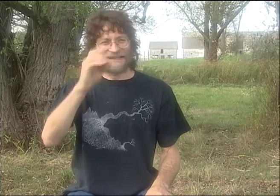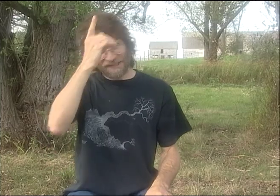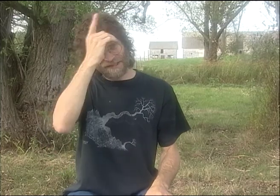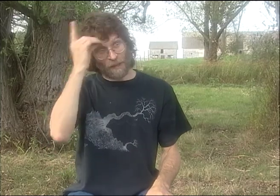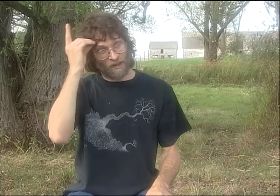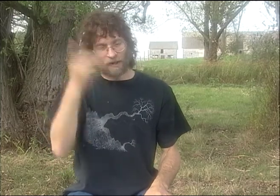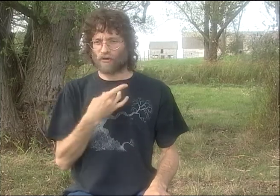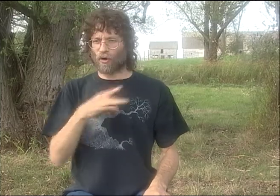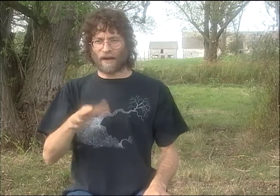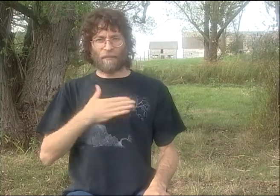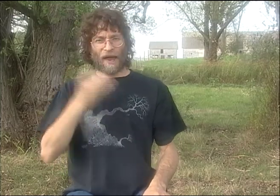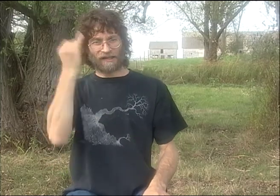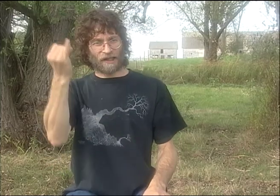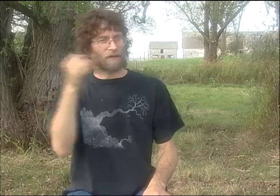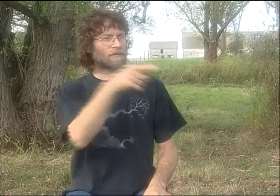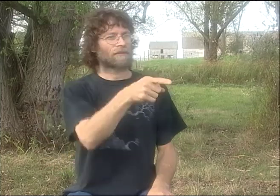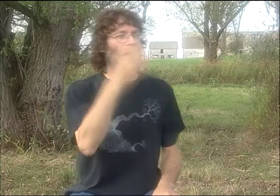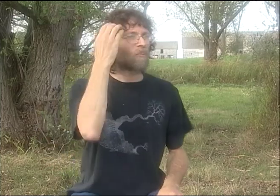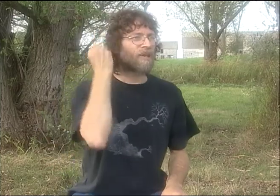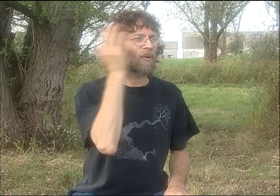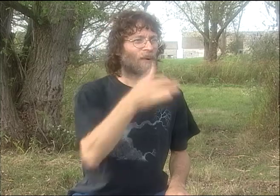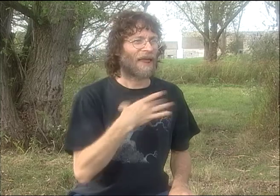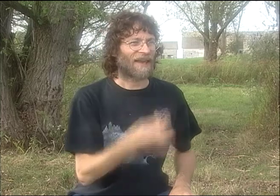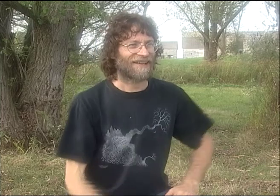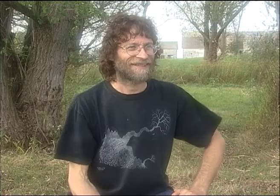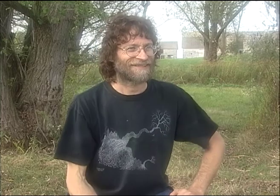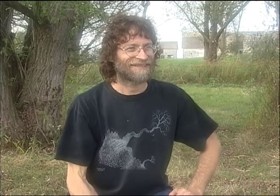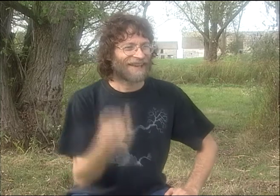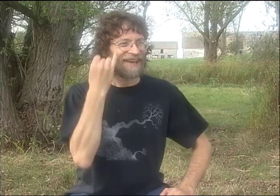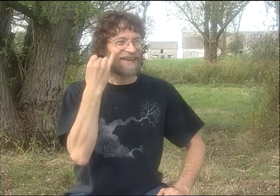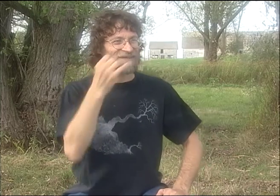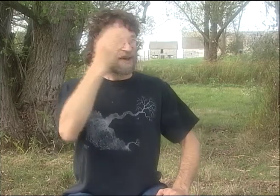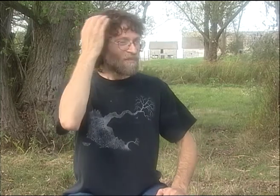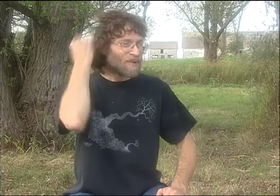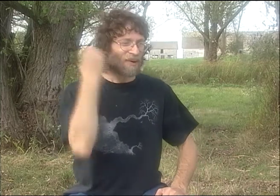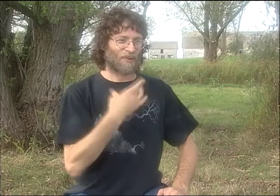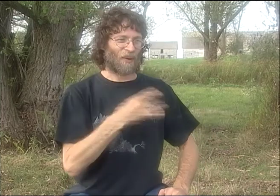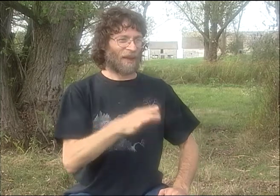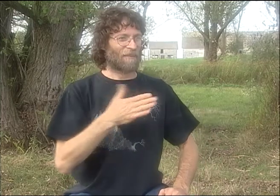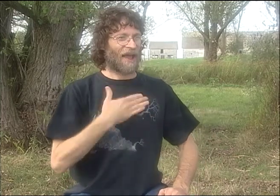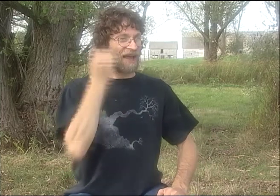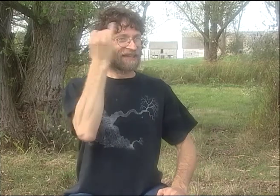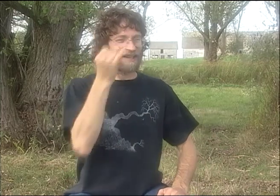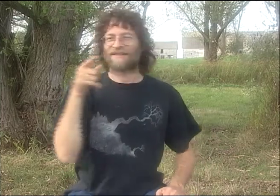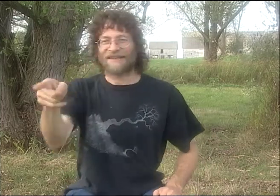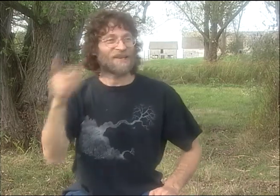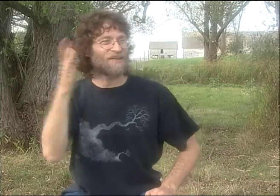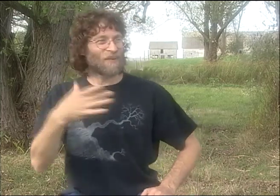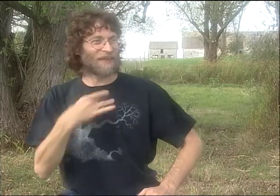AND IT WAS WONDERFUL. IF DEBBIE DIDN'T LIKE THE IDEA THAT I'D PUT OUT THERE, PETER WOULD.